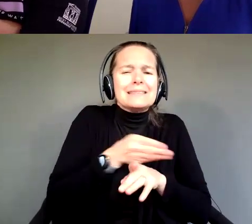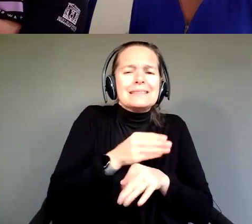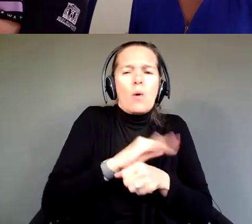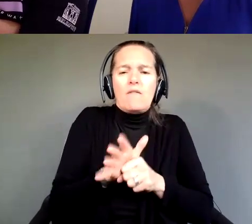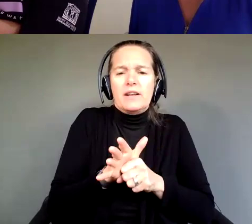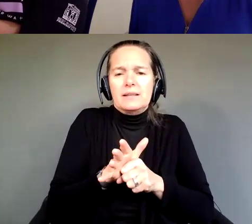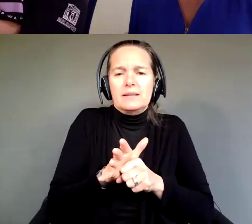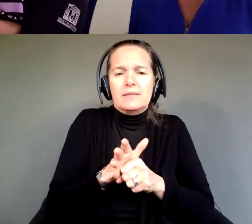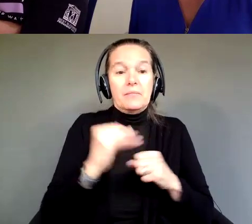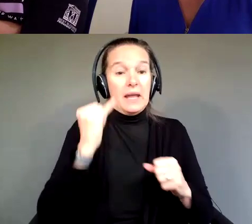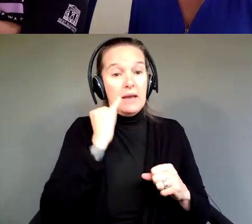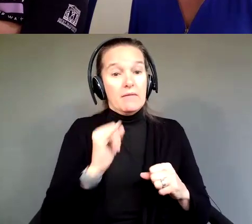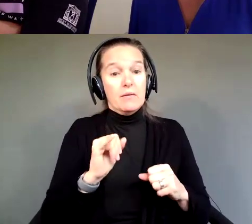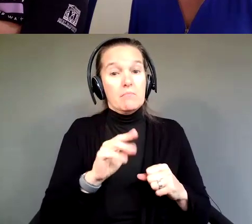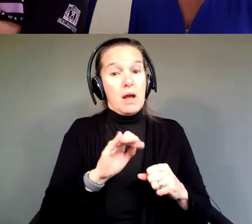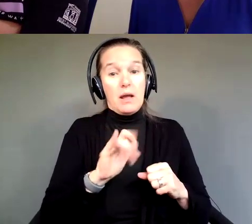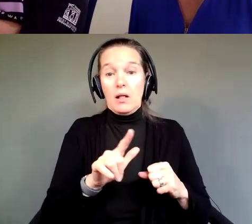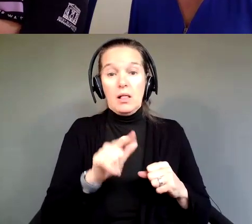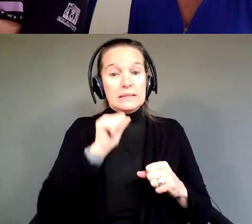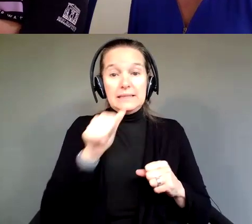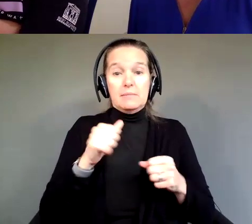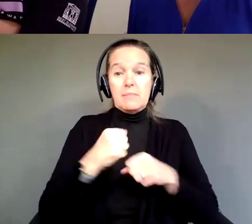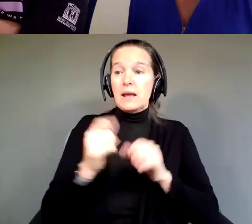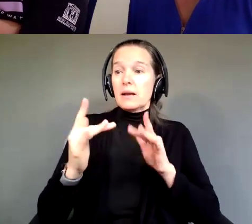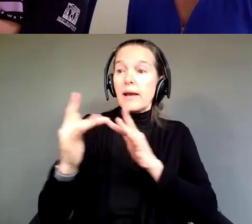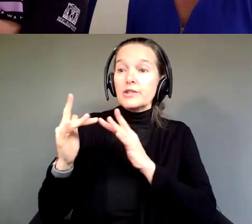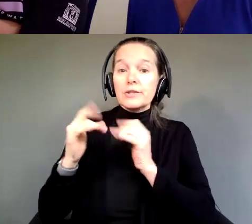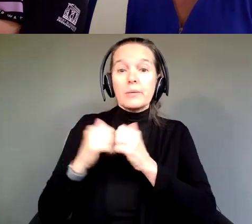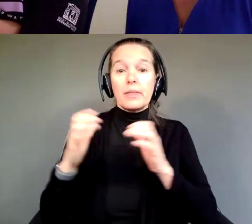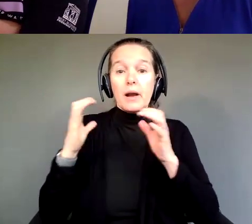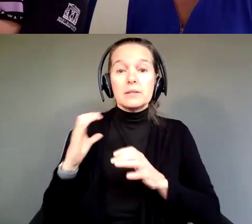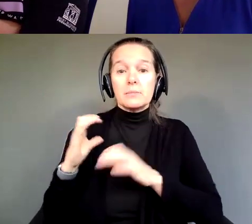If Michael had not made those connections with customers We wouldn't be open today.